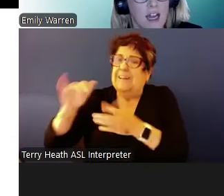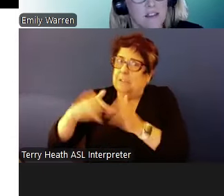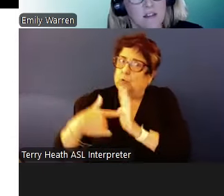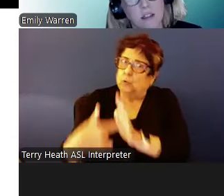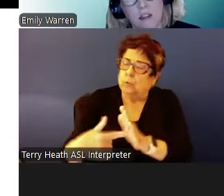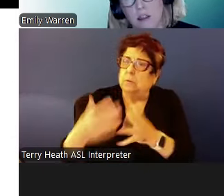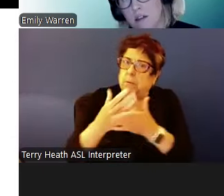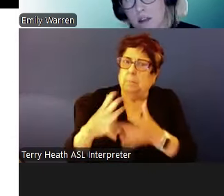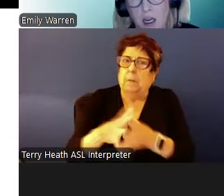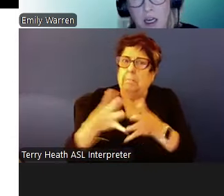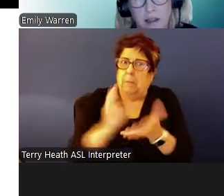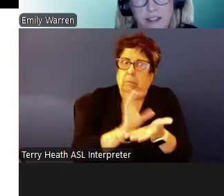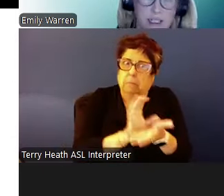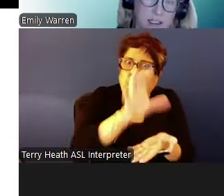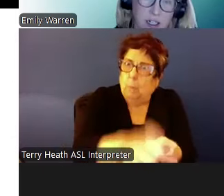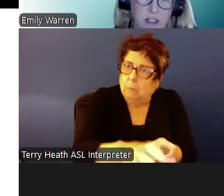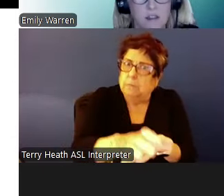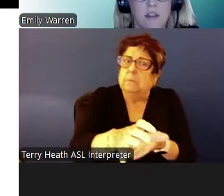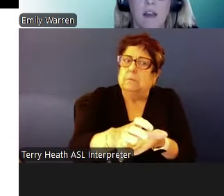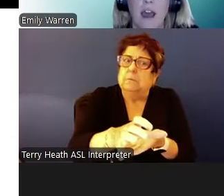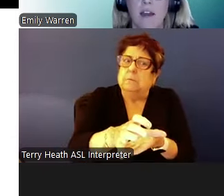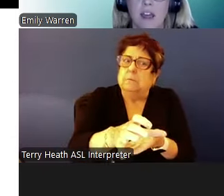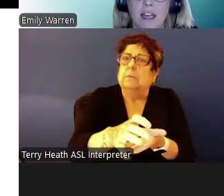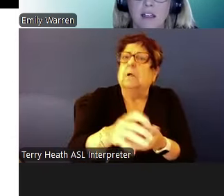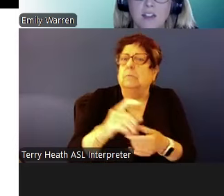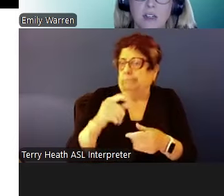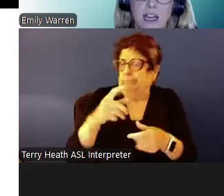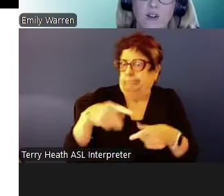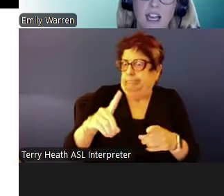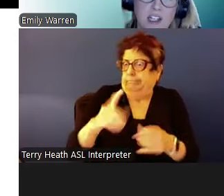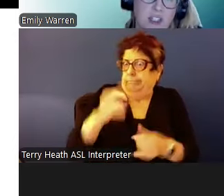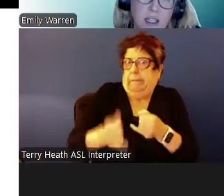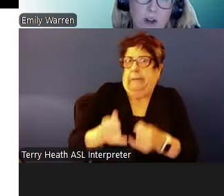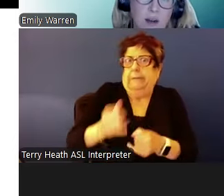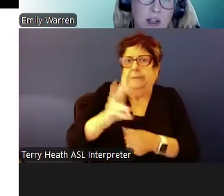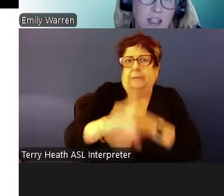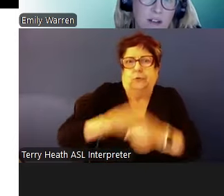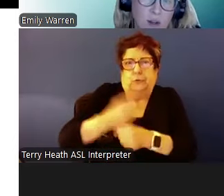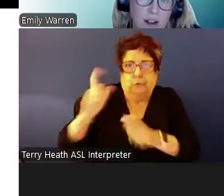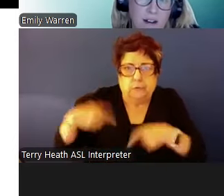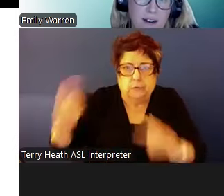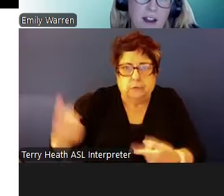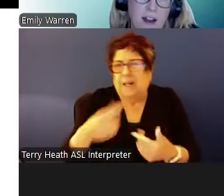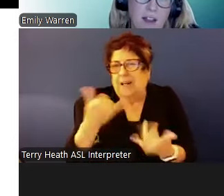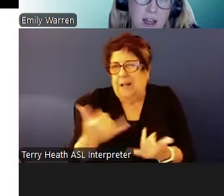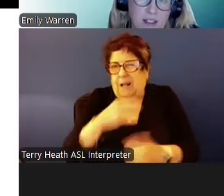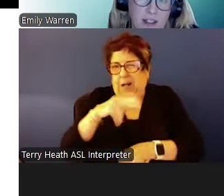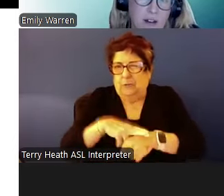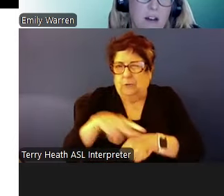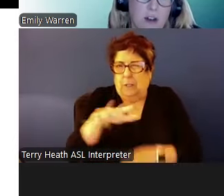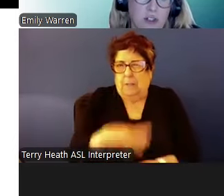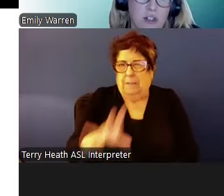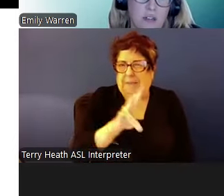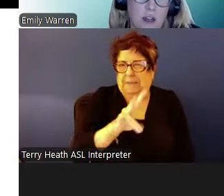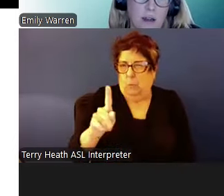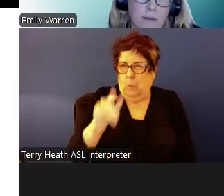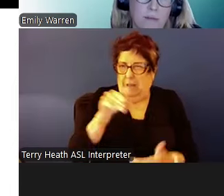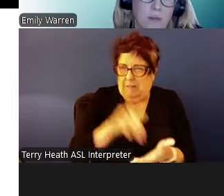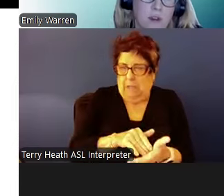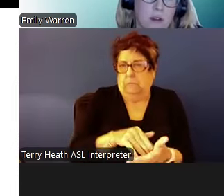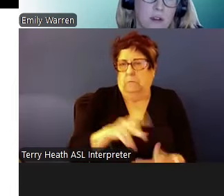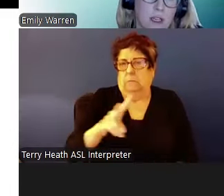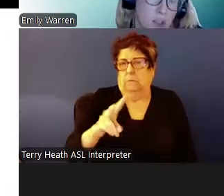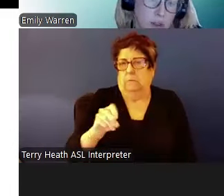last six years and then, so now nationally we are at about 71,000 vouchers in total.